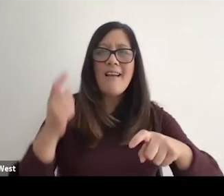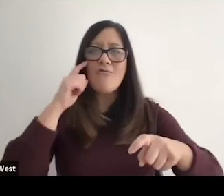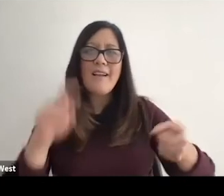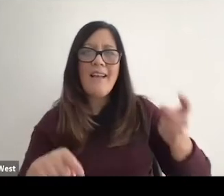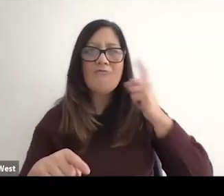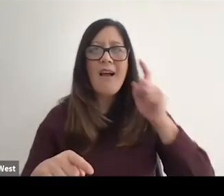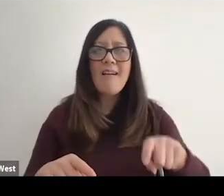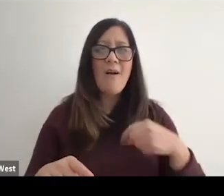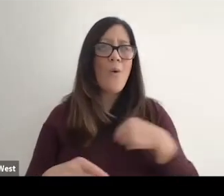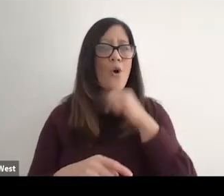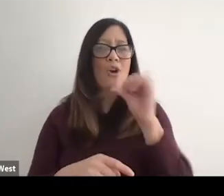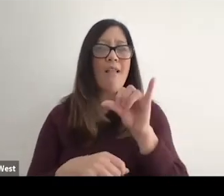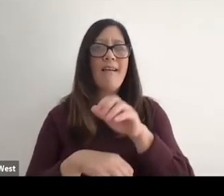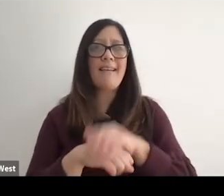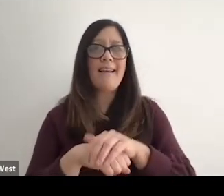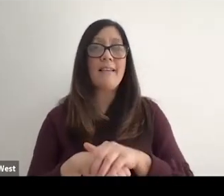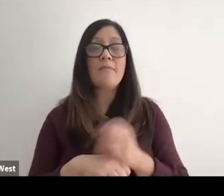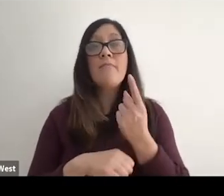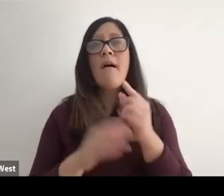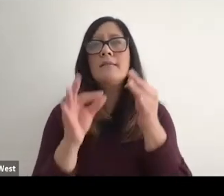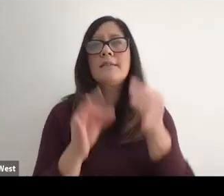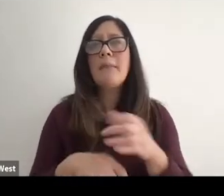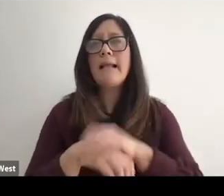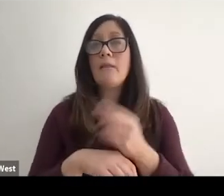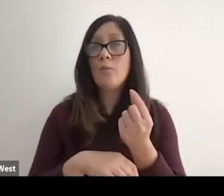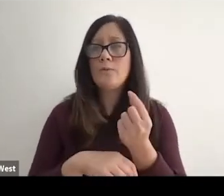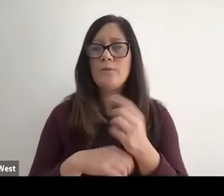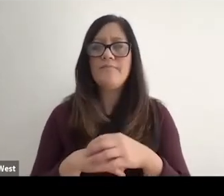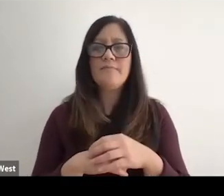what I would say England. So here's what England did.